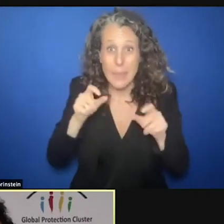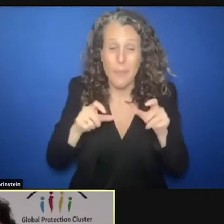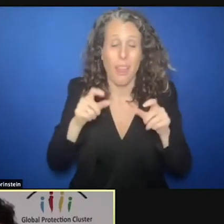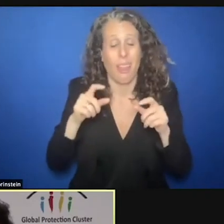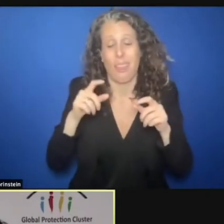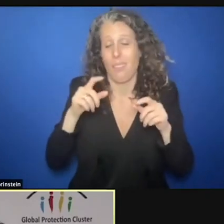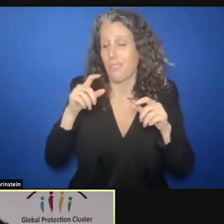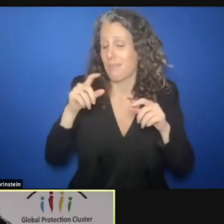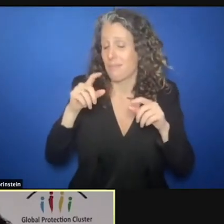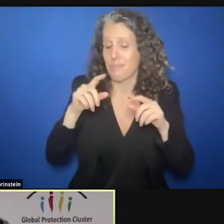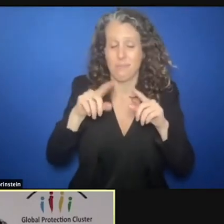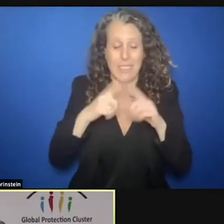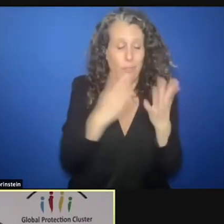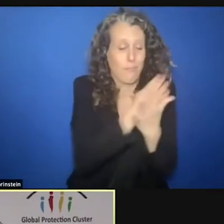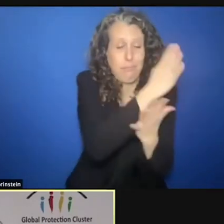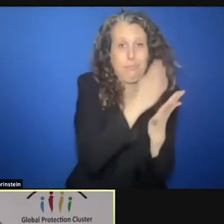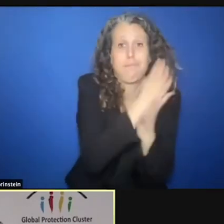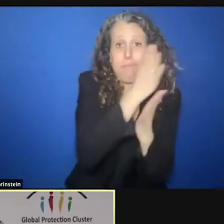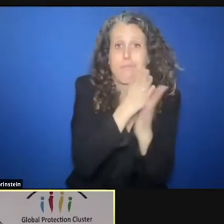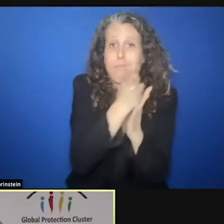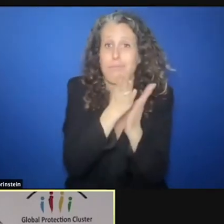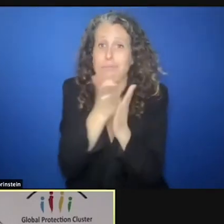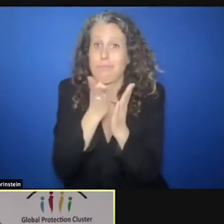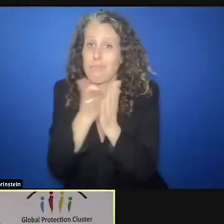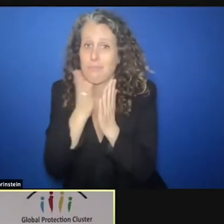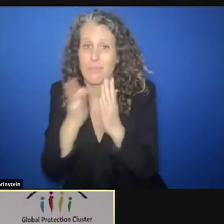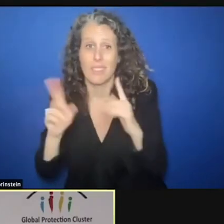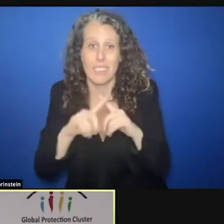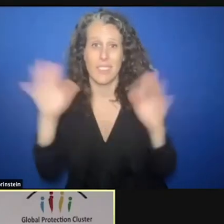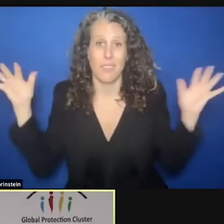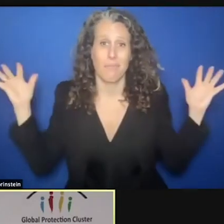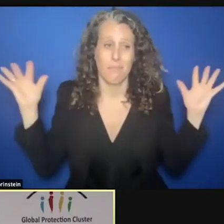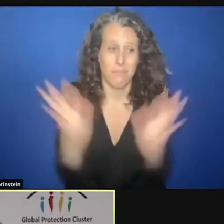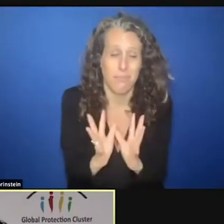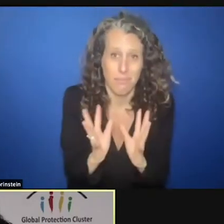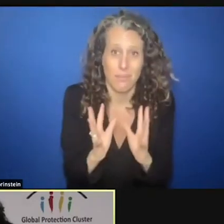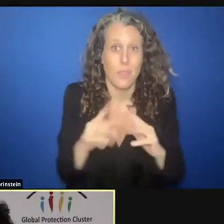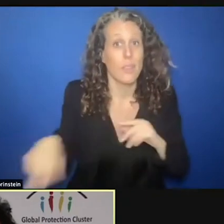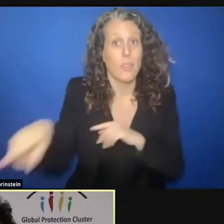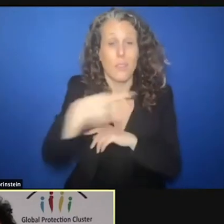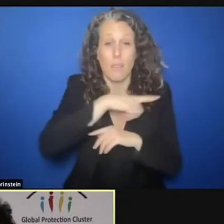from the development and the humanitarian sector. And really the focus was how do we deal with